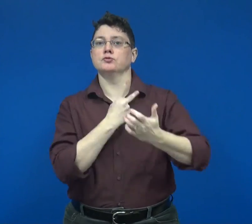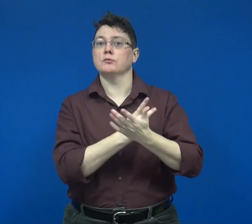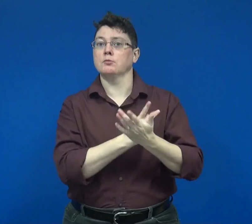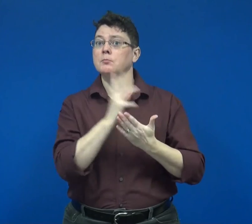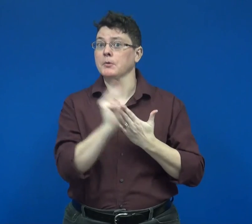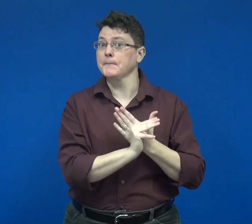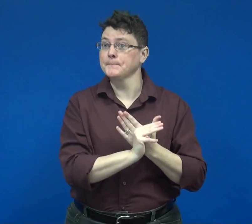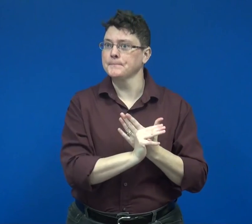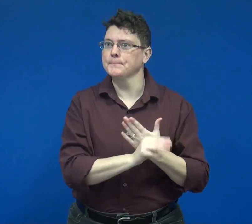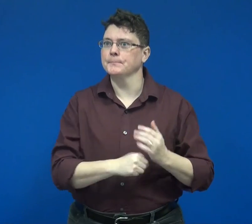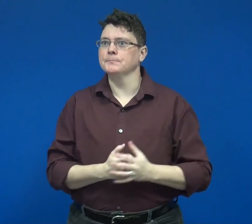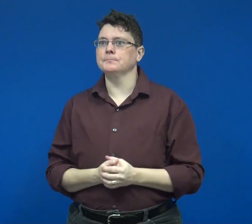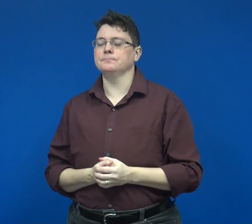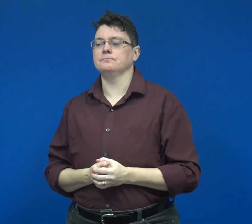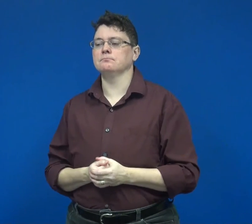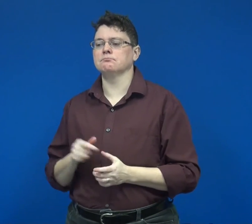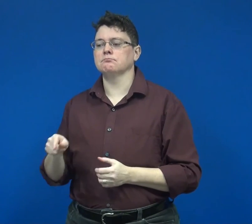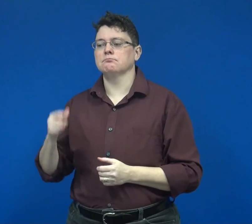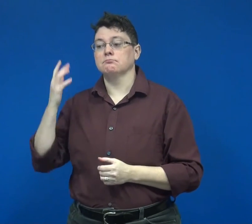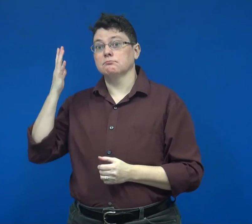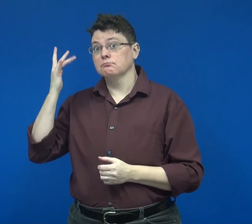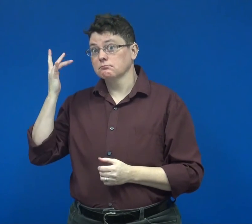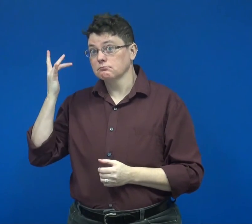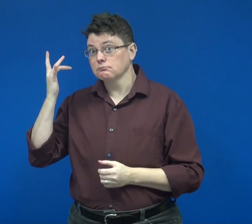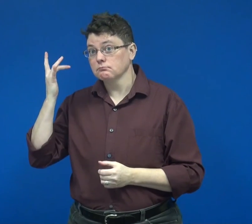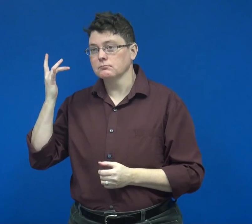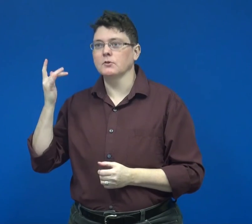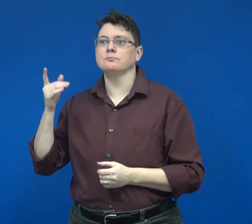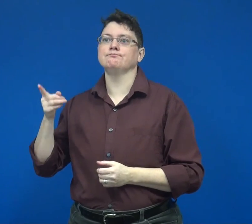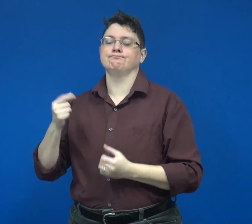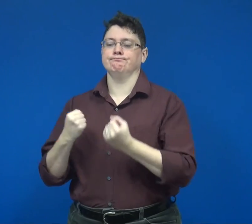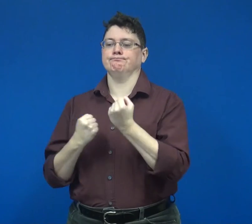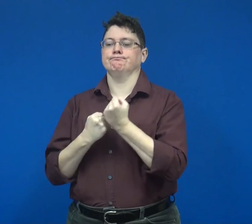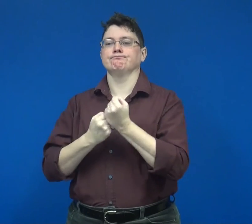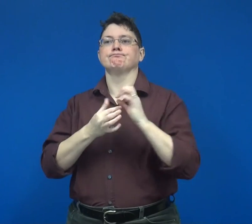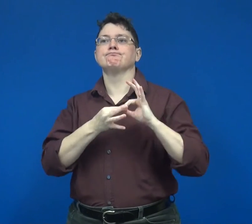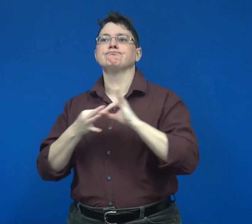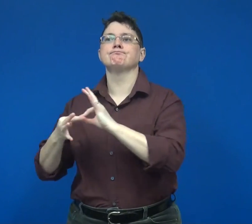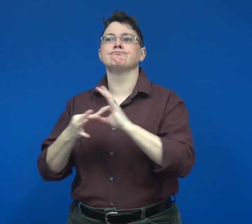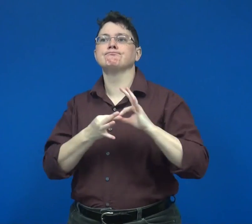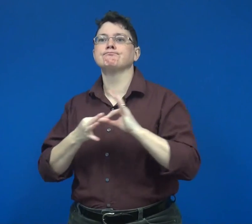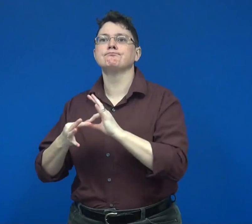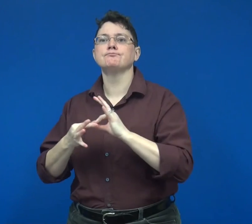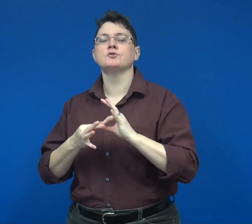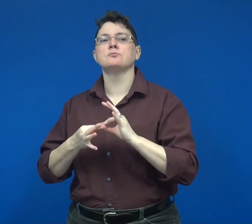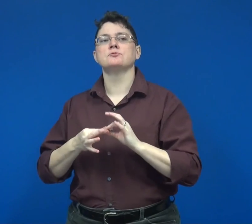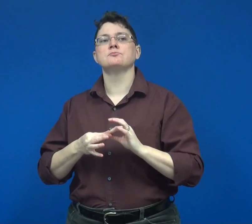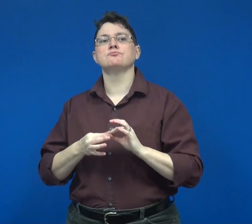The aim is to foster relationships that would benefit the program